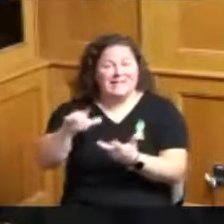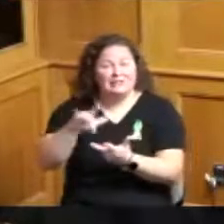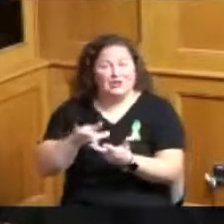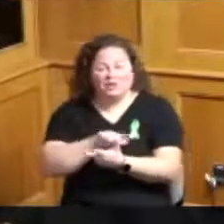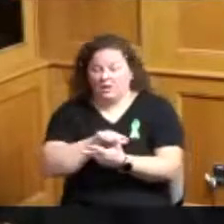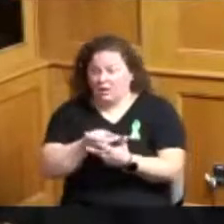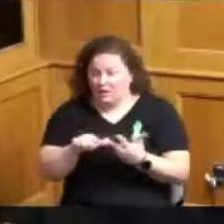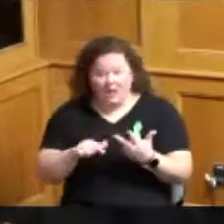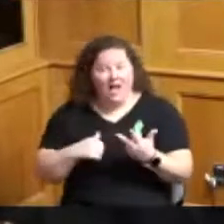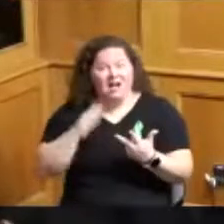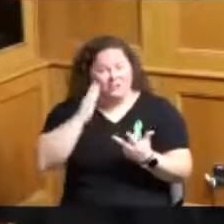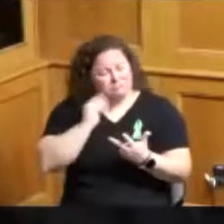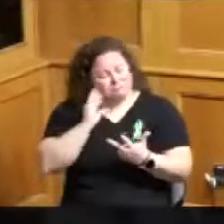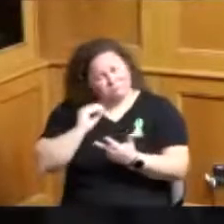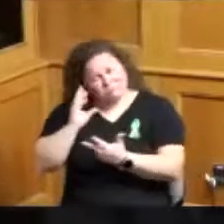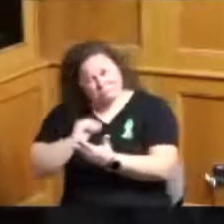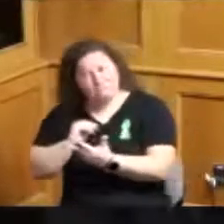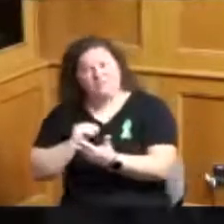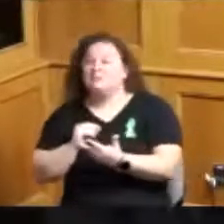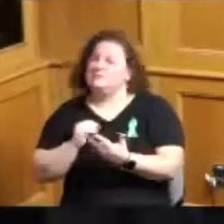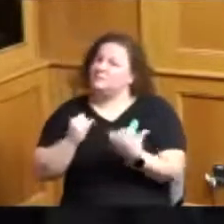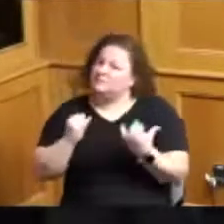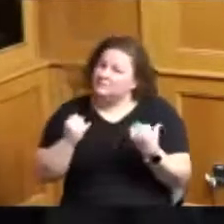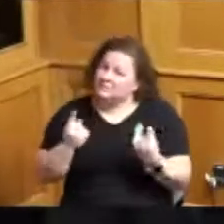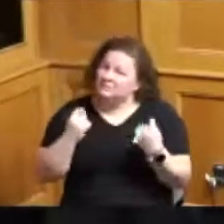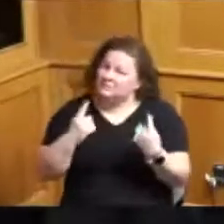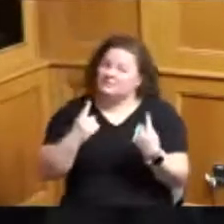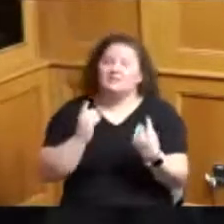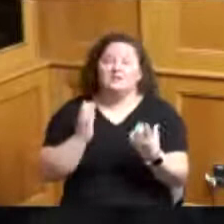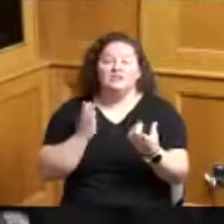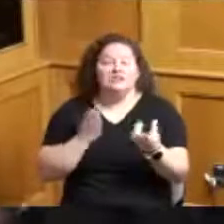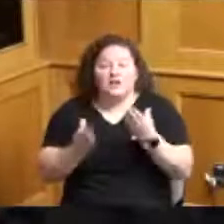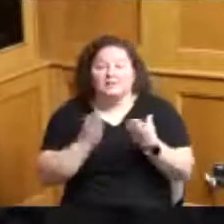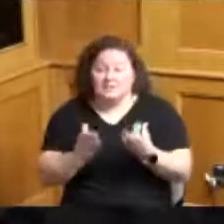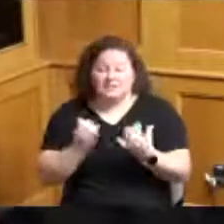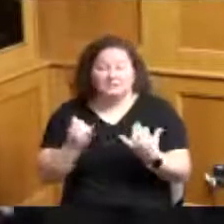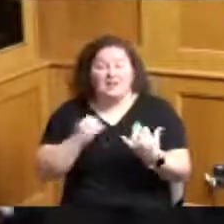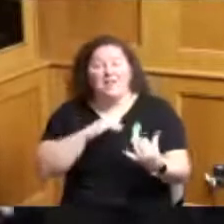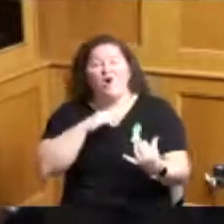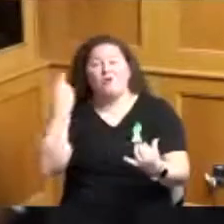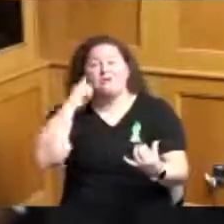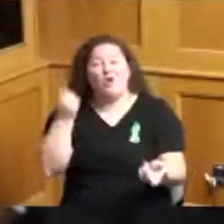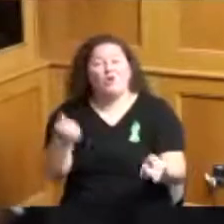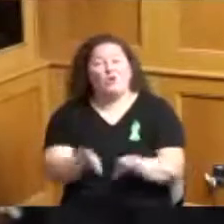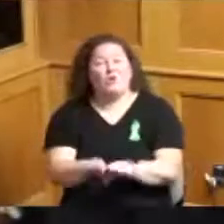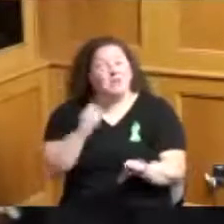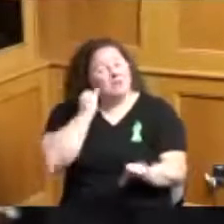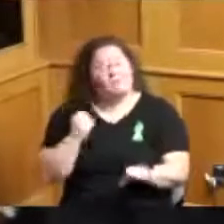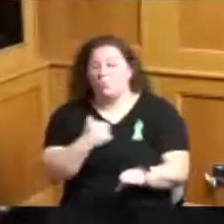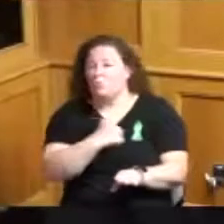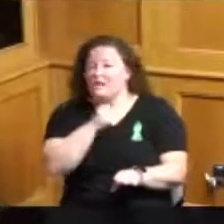if we can't find a way through the American rescue program to help sustain them at least